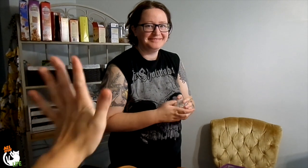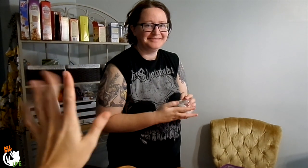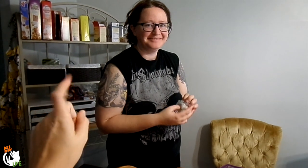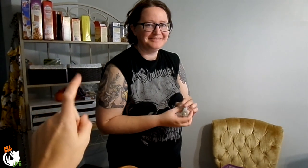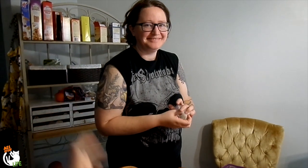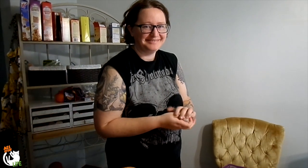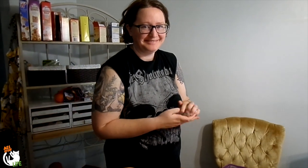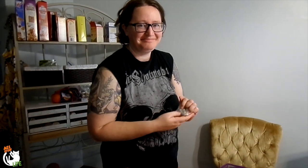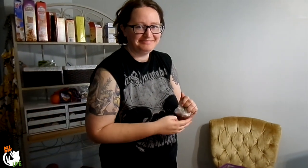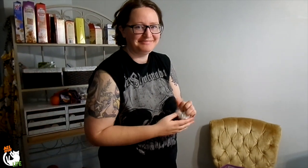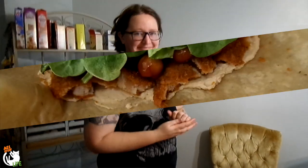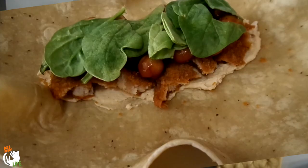[JI] That's it?